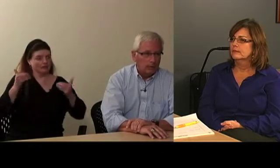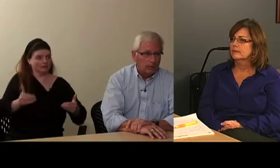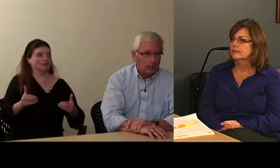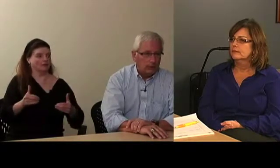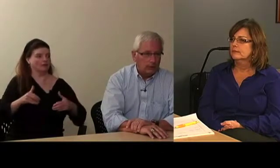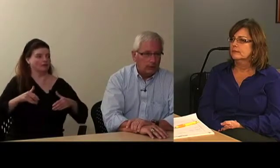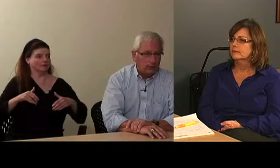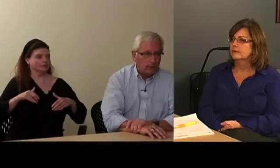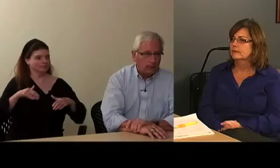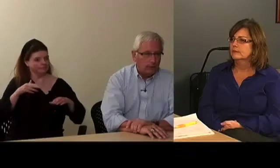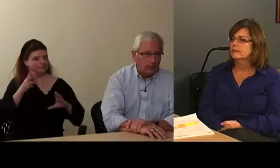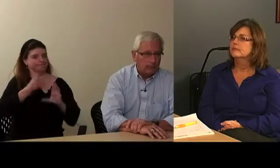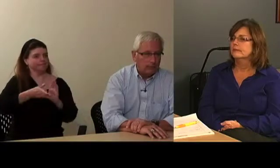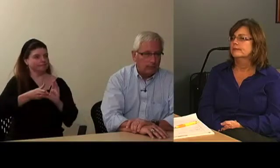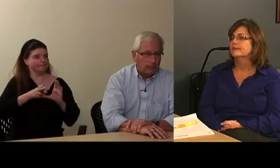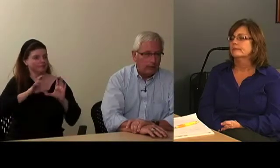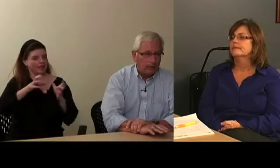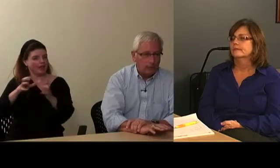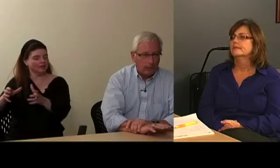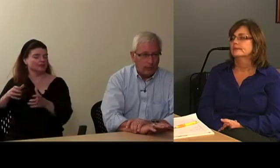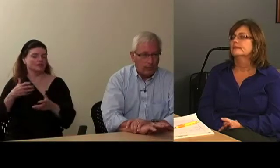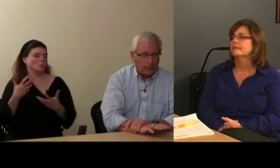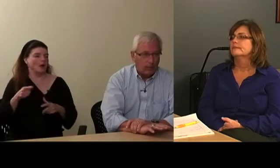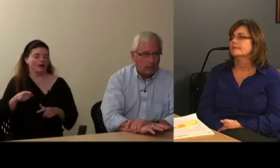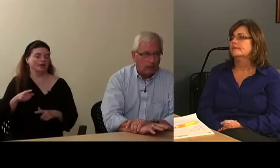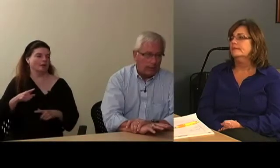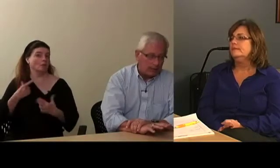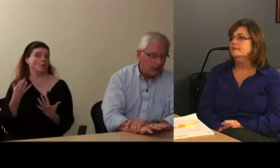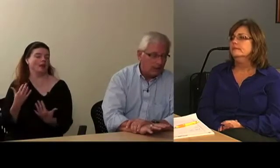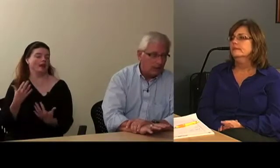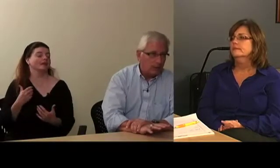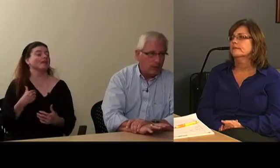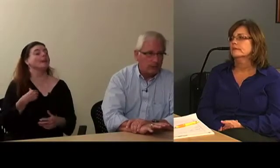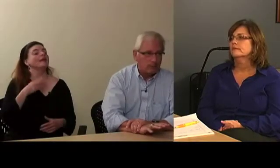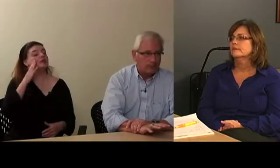Hopefully, they'll allow us, as they have in the past,